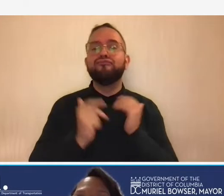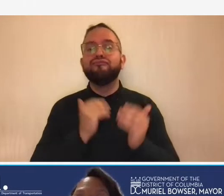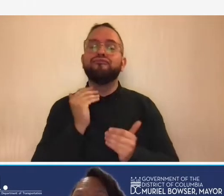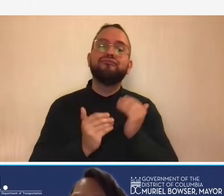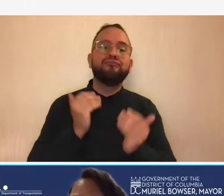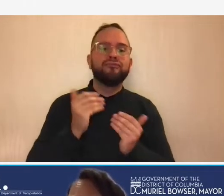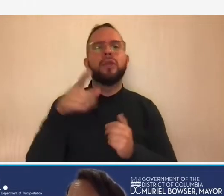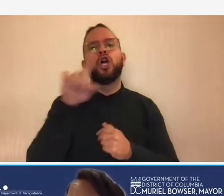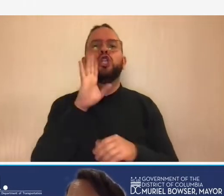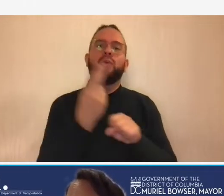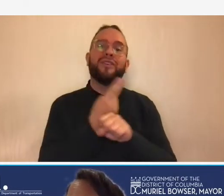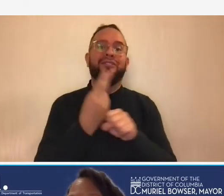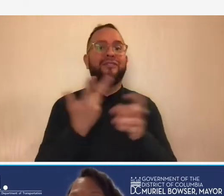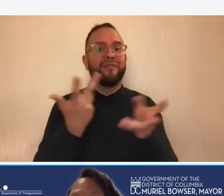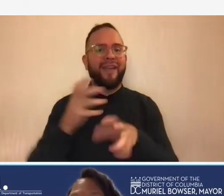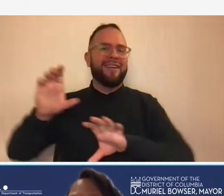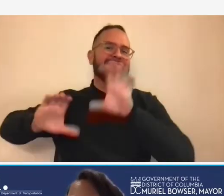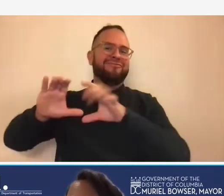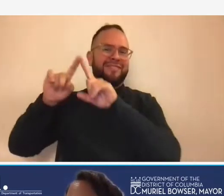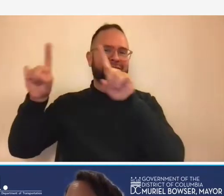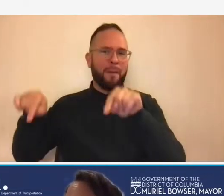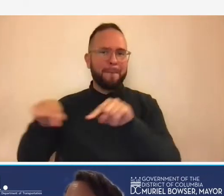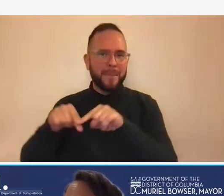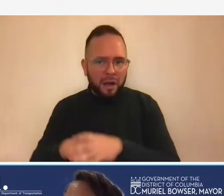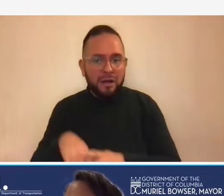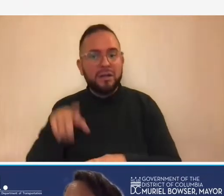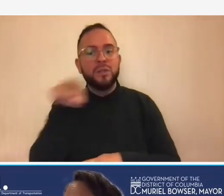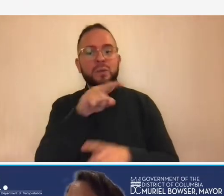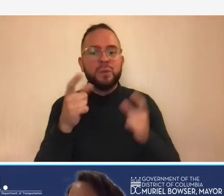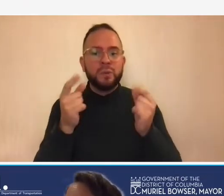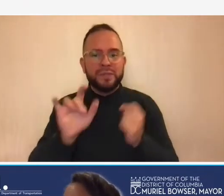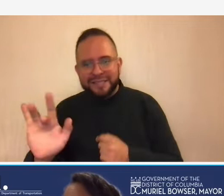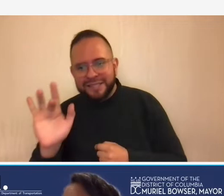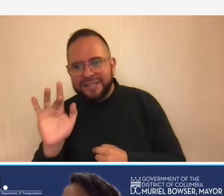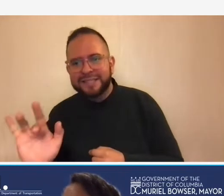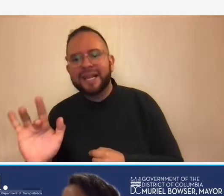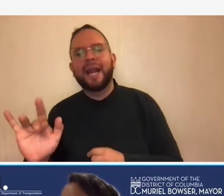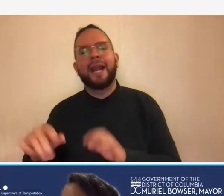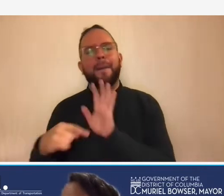checkbox so you will click on the chat at the bottom right side of the webex window